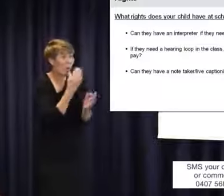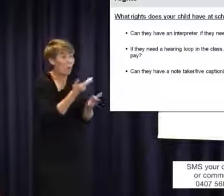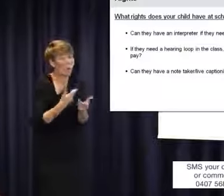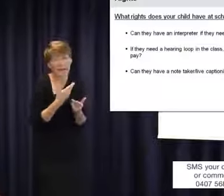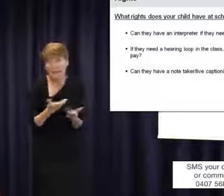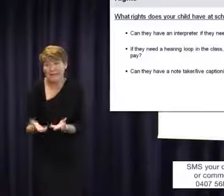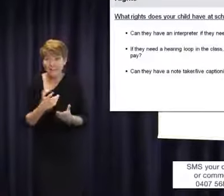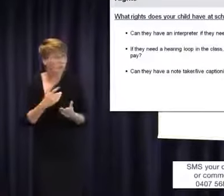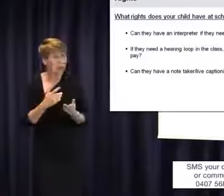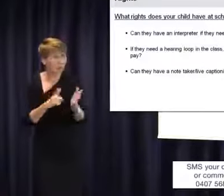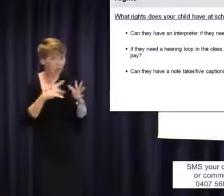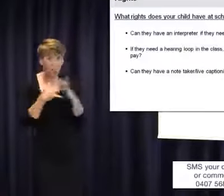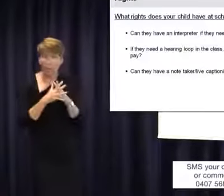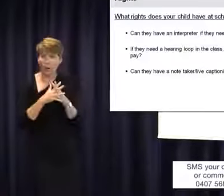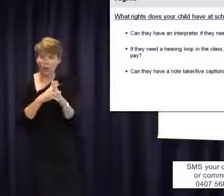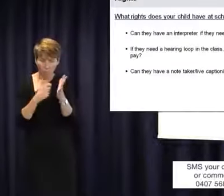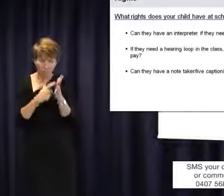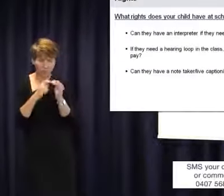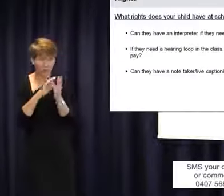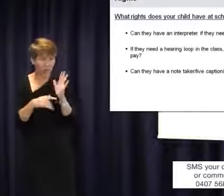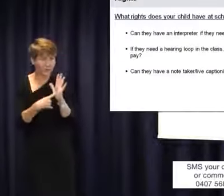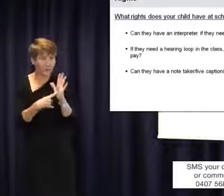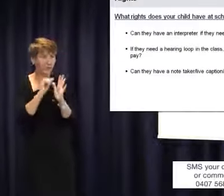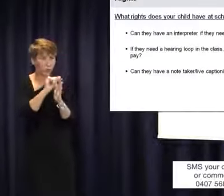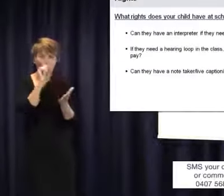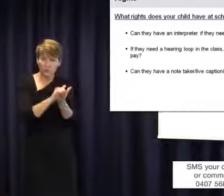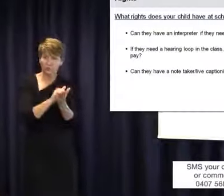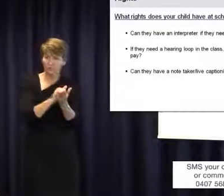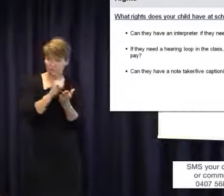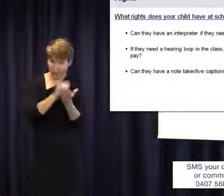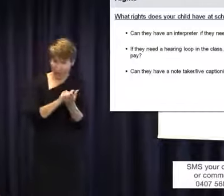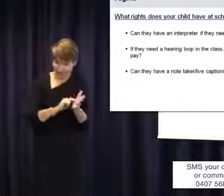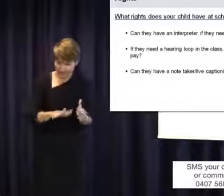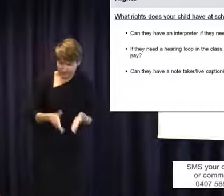It is the law that your children receive the supports they need so they can access their